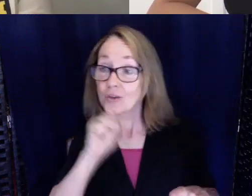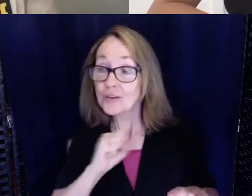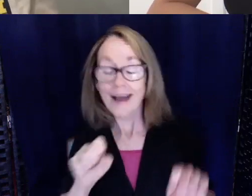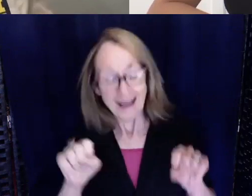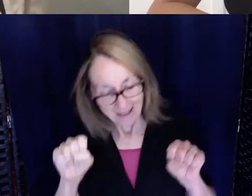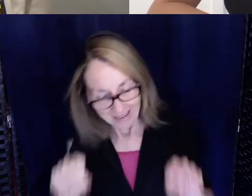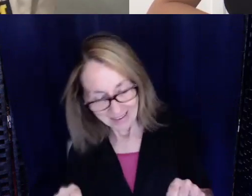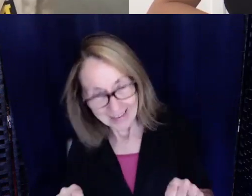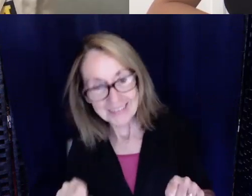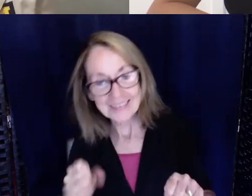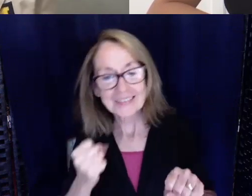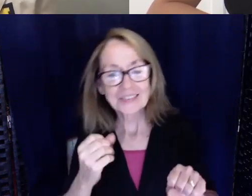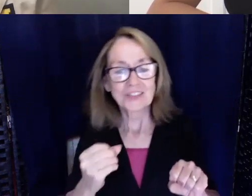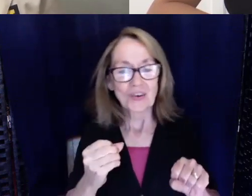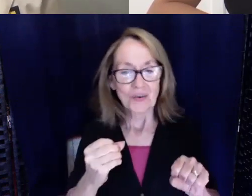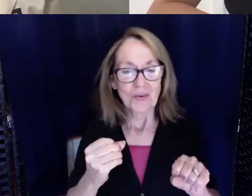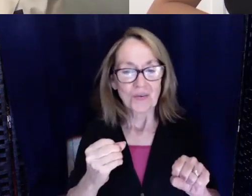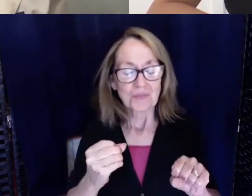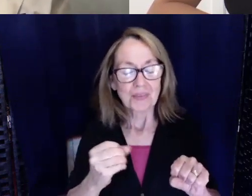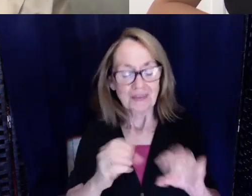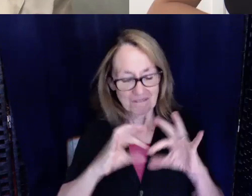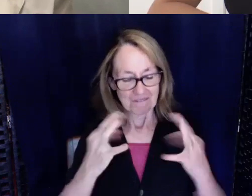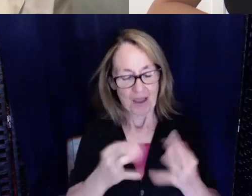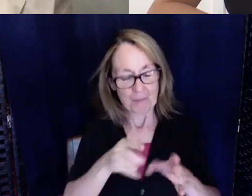So I guess that varied range.